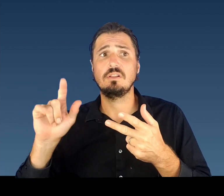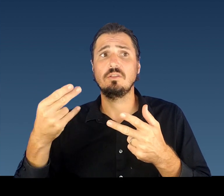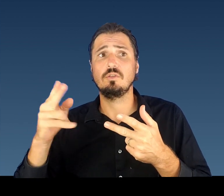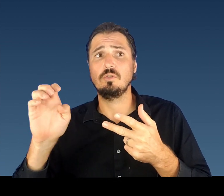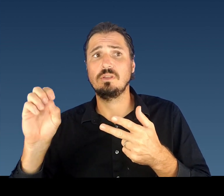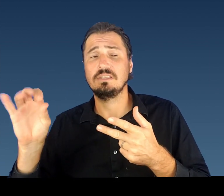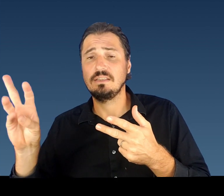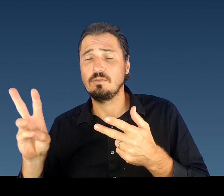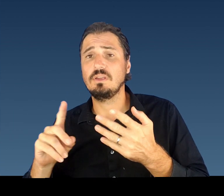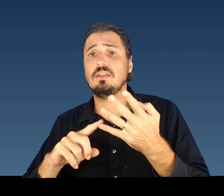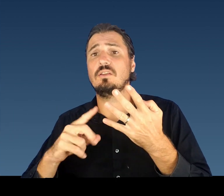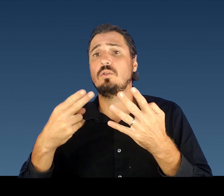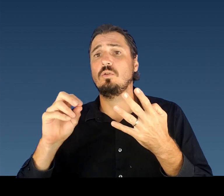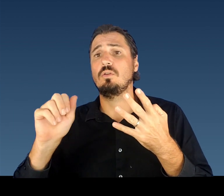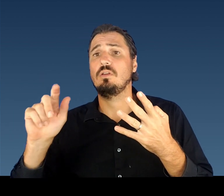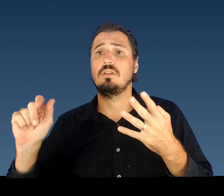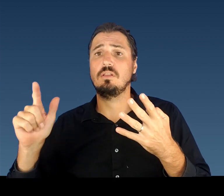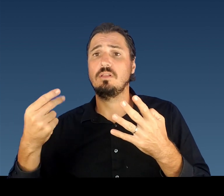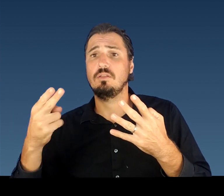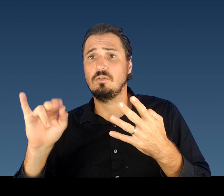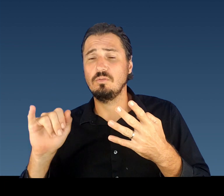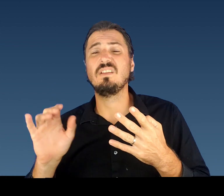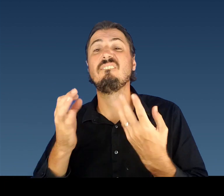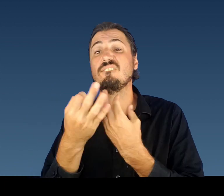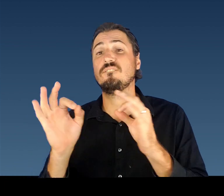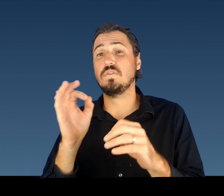the Wainiha County Market on Saturday, from noon to 3